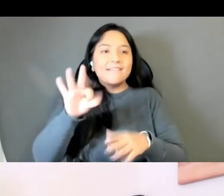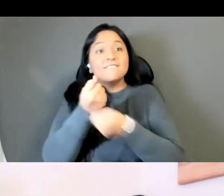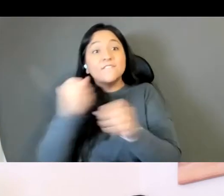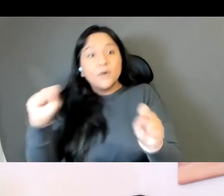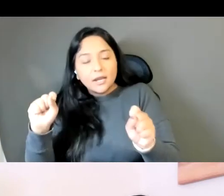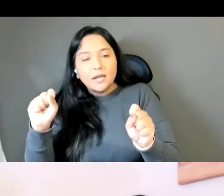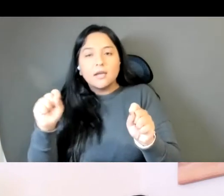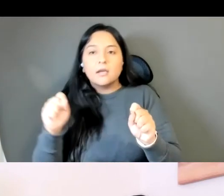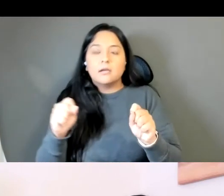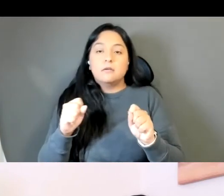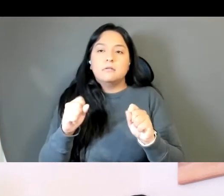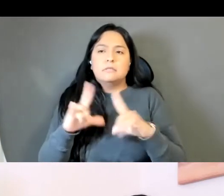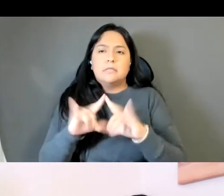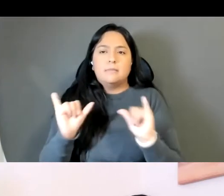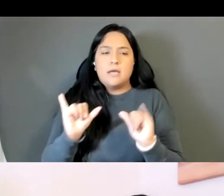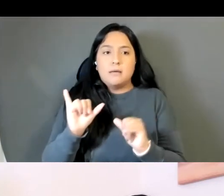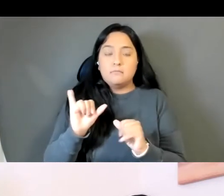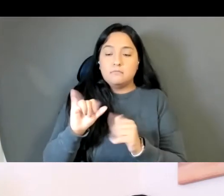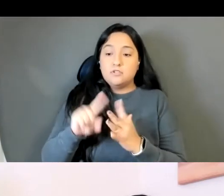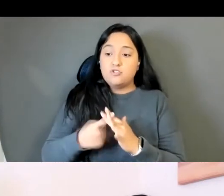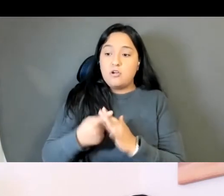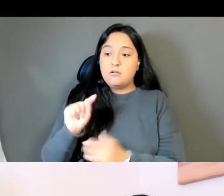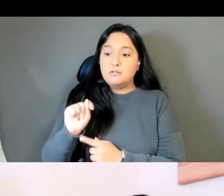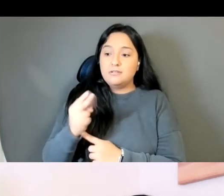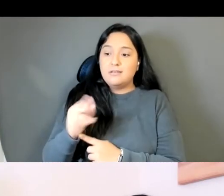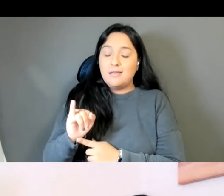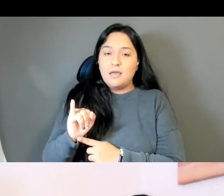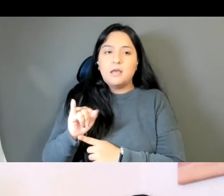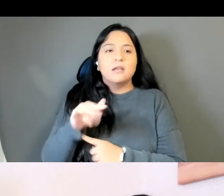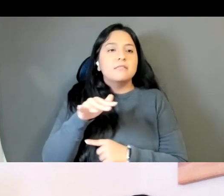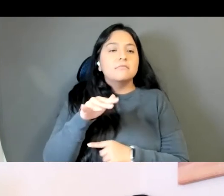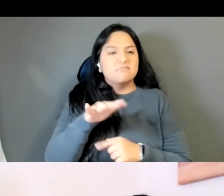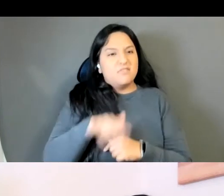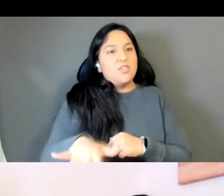to AI, but the country is not made up fully the Thai people and so I guess that's for